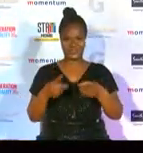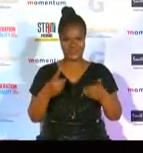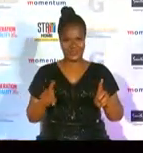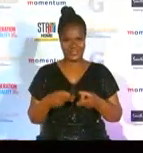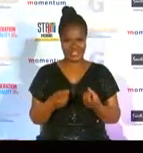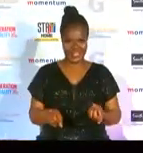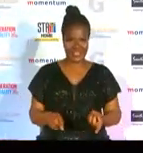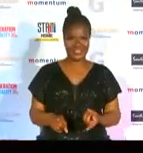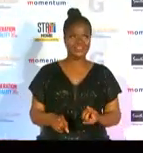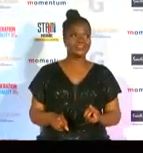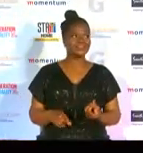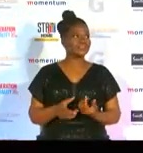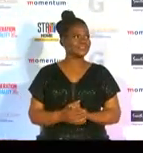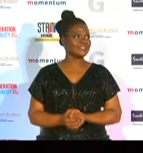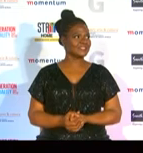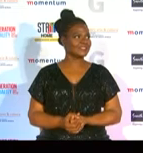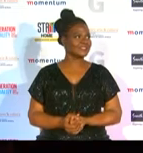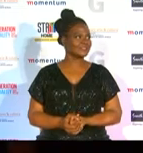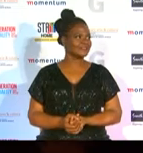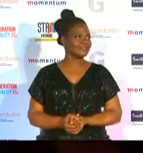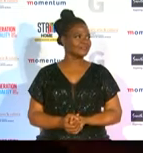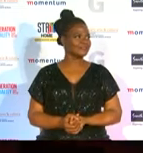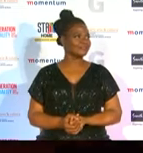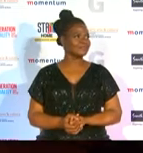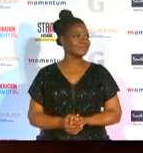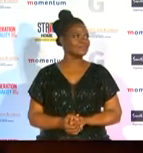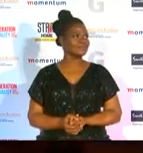where the ladies are there's the setup of the piano